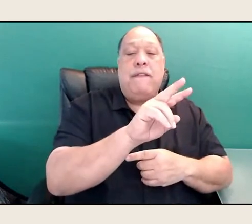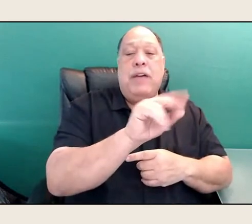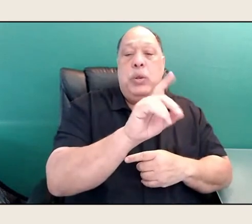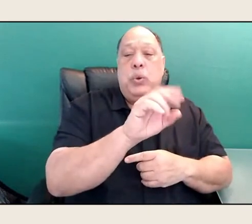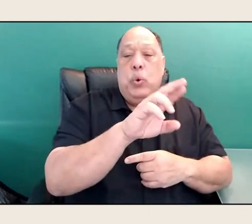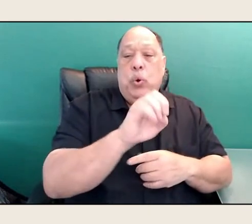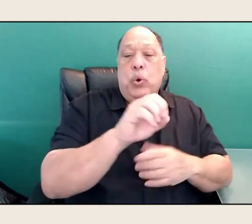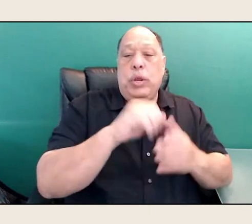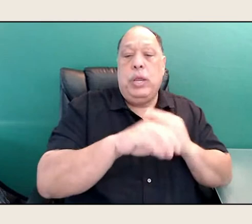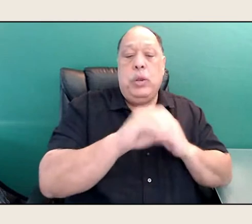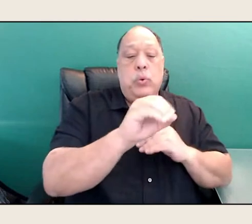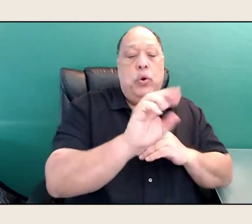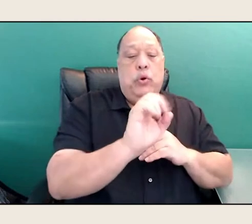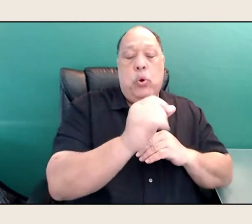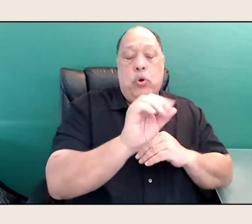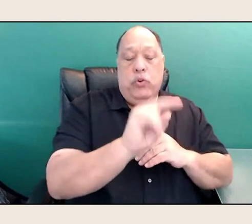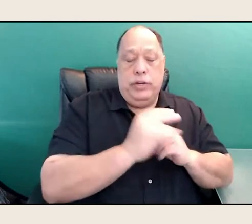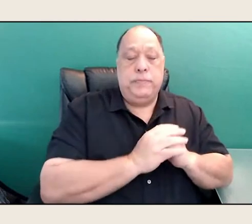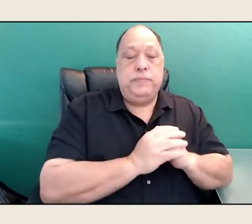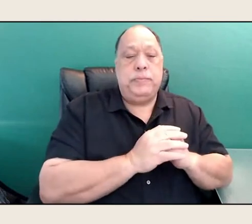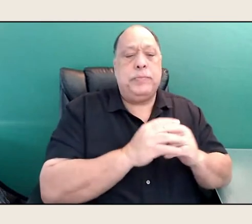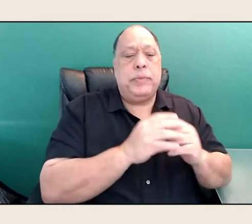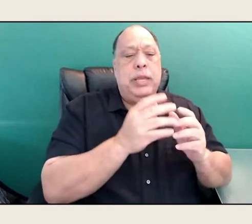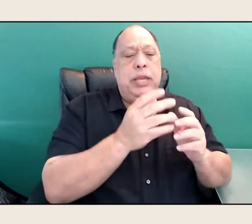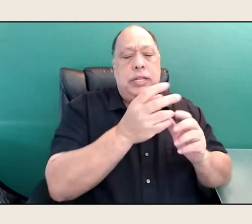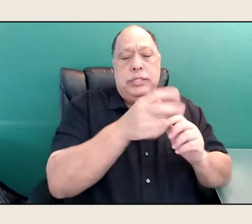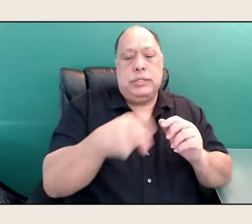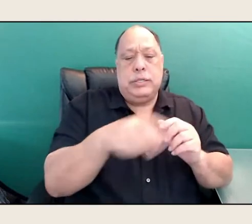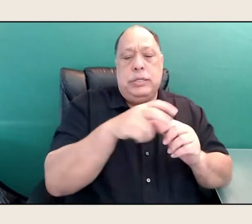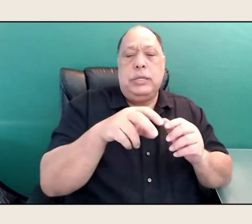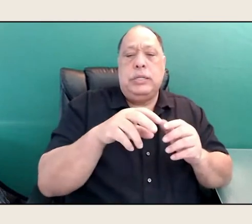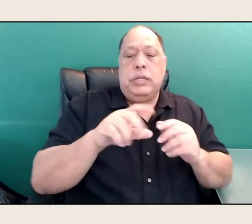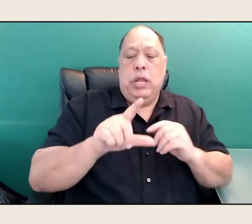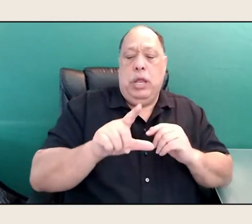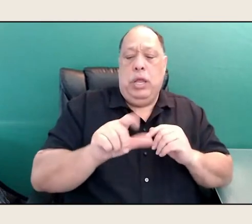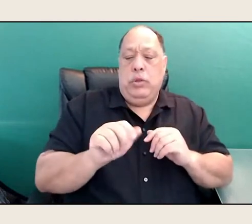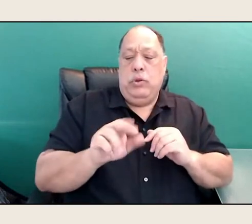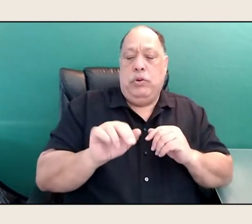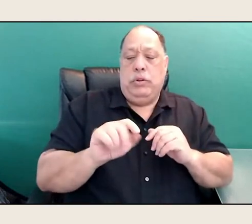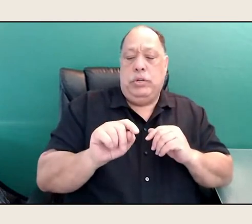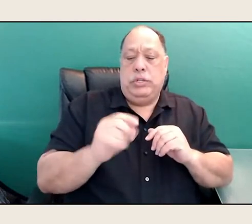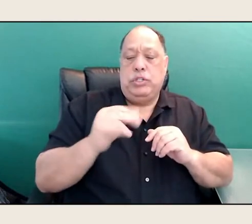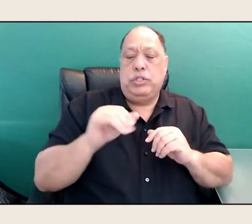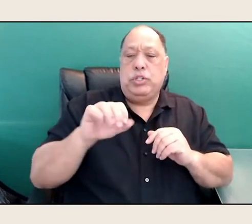And this kind of segues from the laureateship. Can you speak to the importance of poetry in public art,